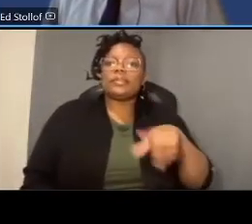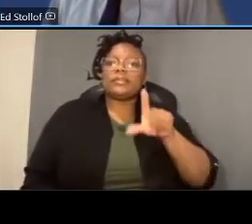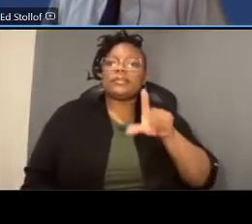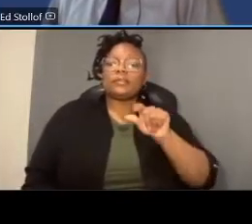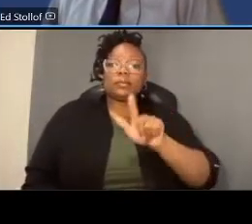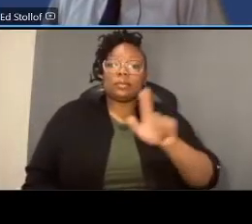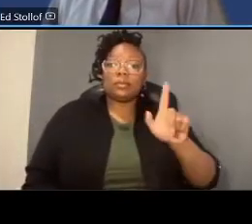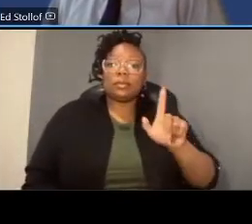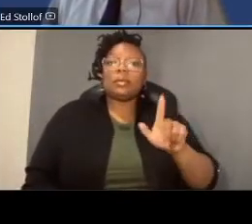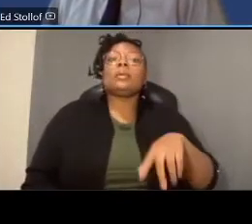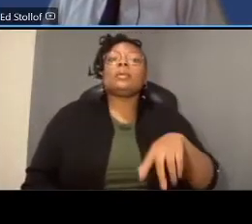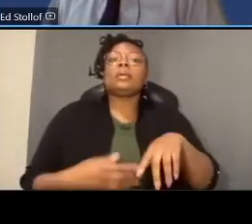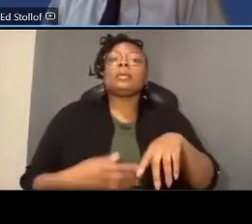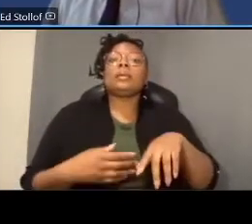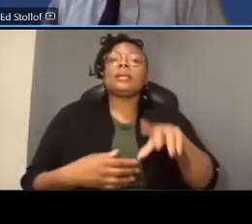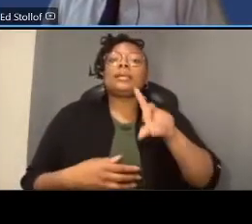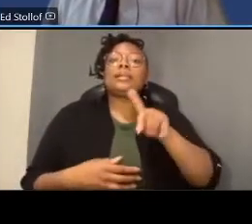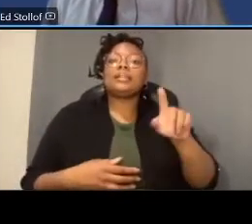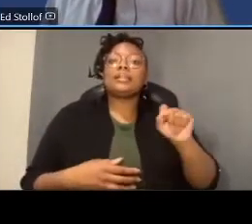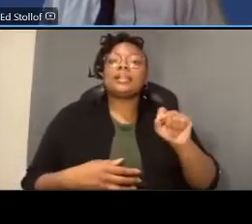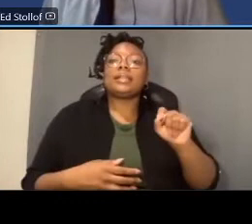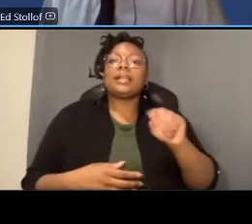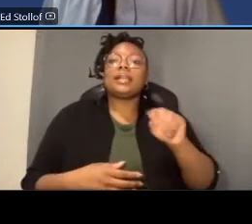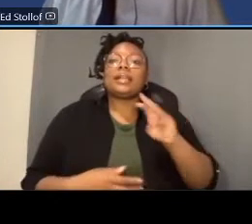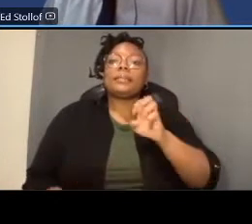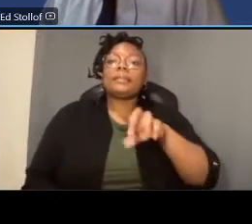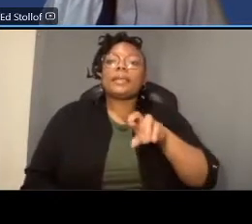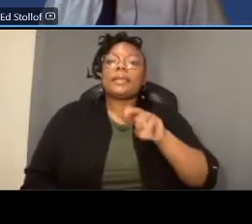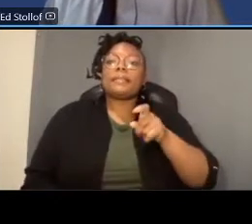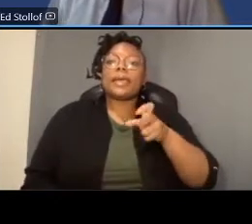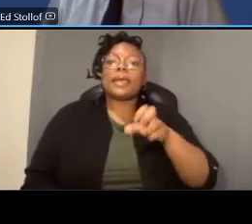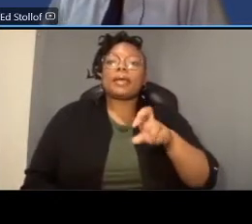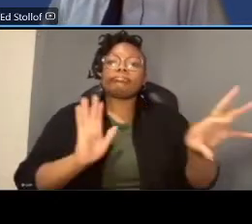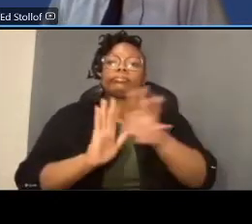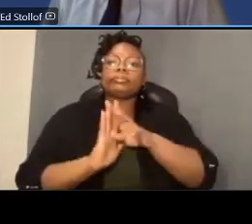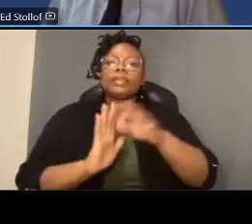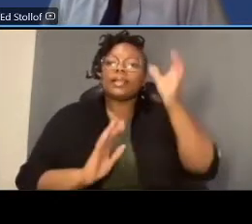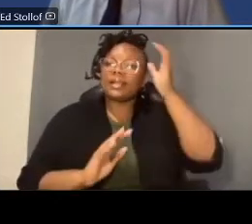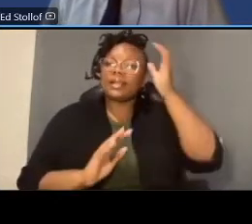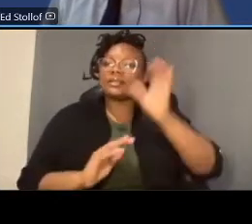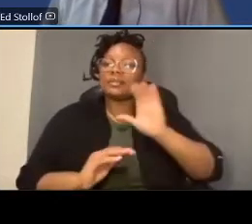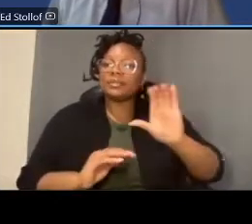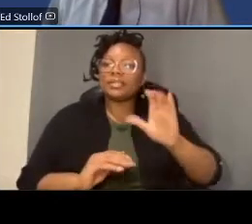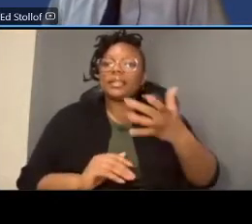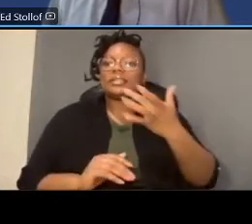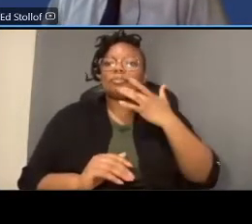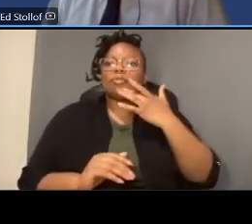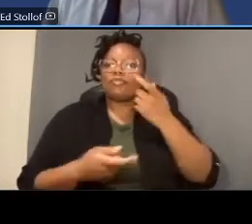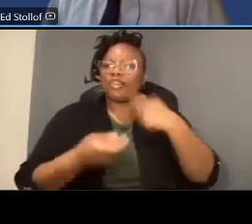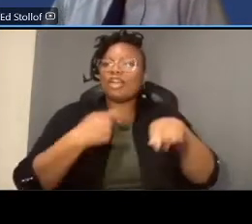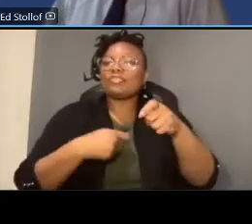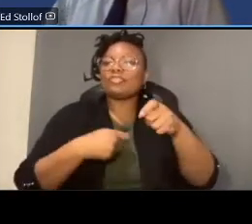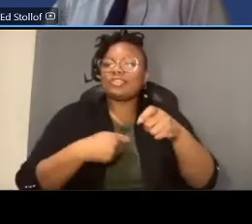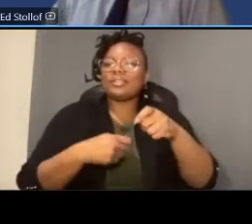uh ddot and mayor bowser selected concept c as the preferred alternative and what this allows